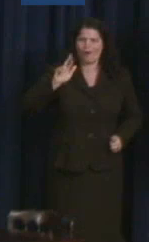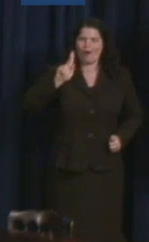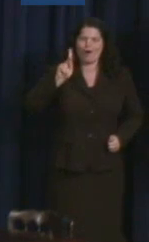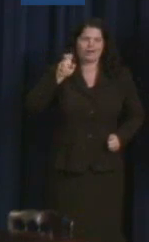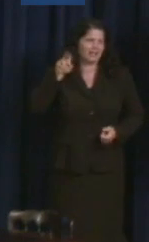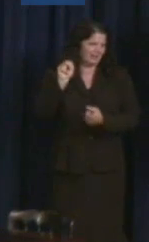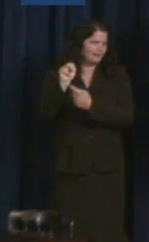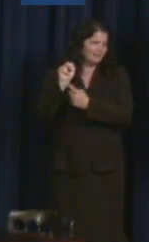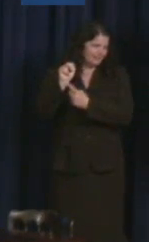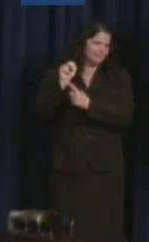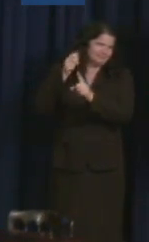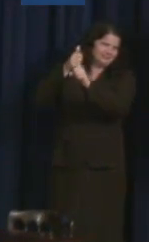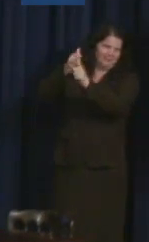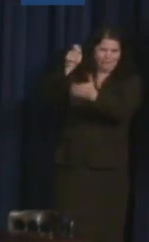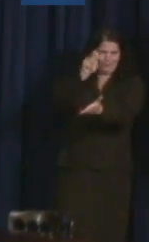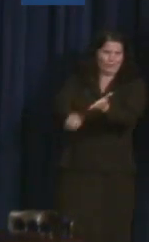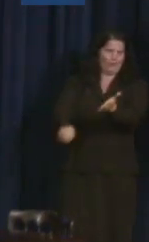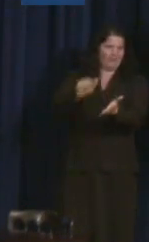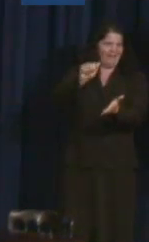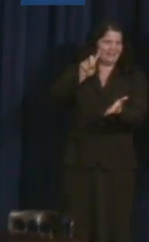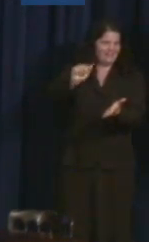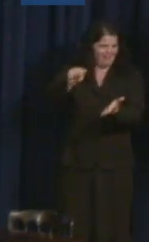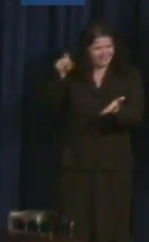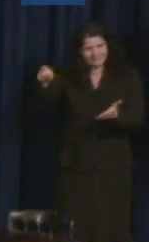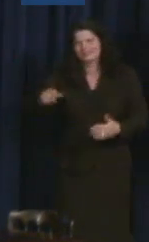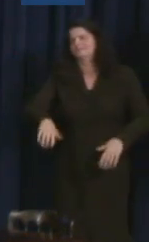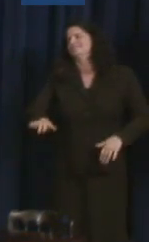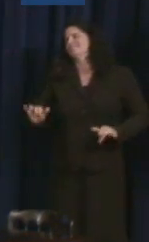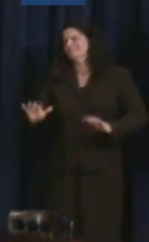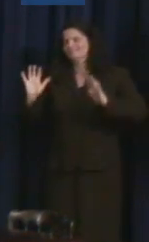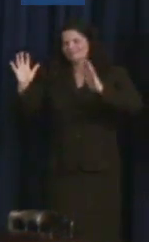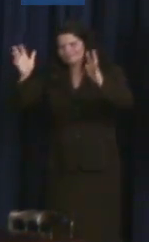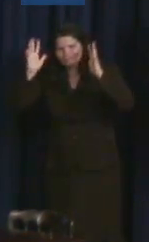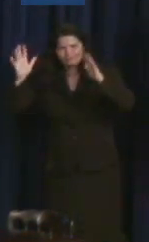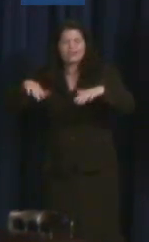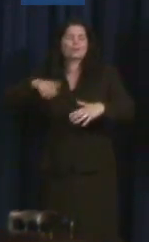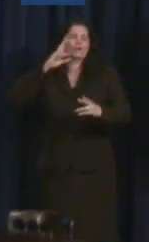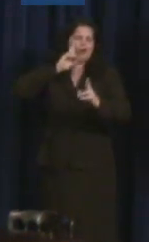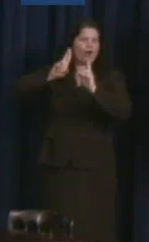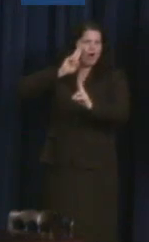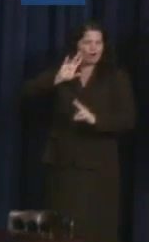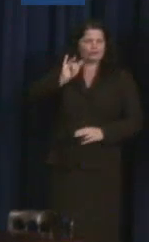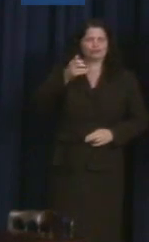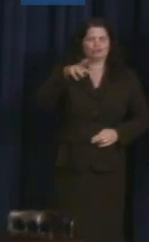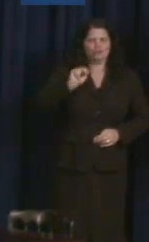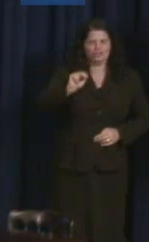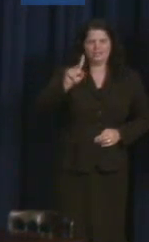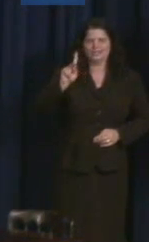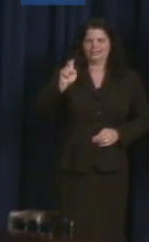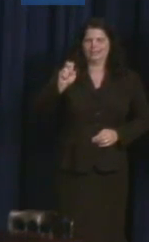We gave shout-outs to Congressman Hoyer. We honored Jean Kennedy Smith and all of the work that she has done.